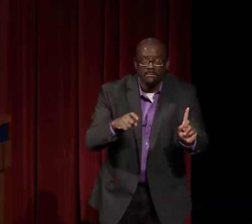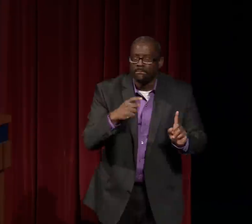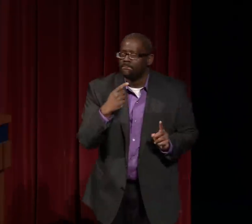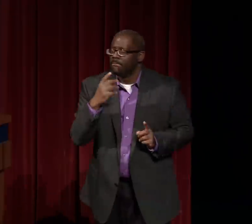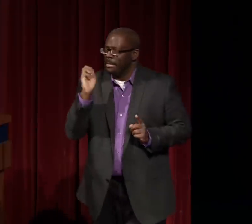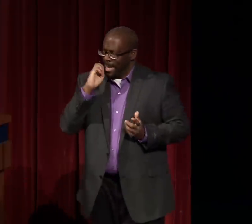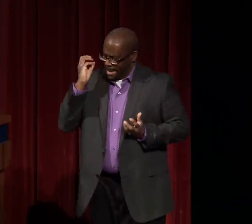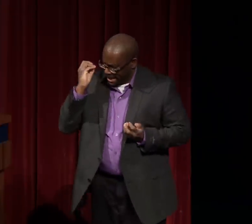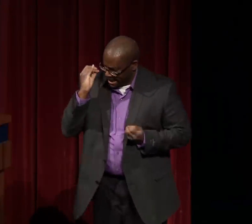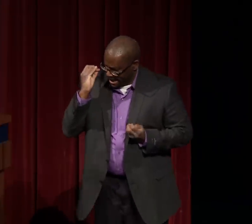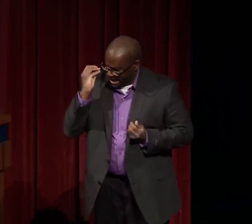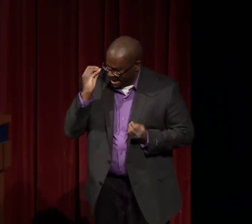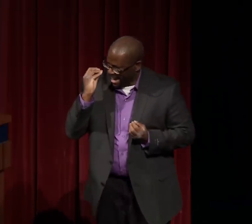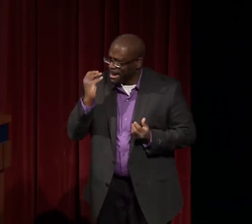And I asked whether or not there was one.